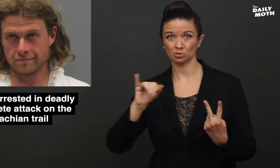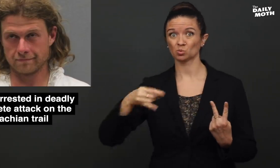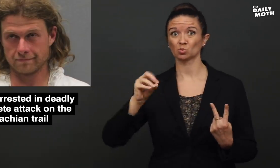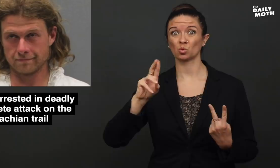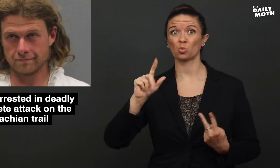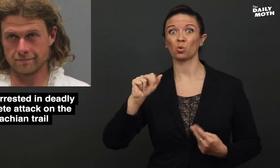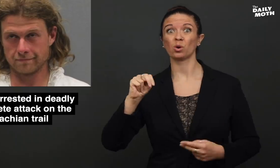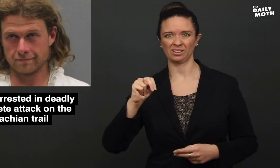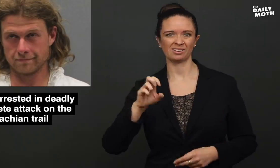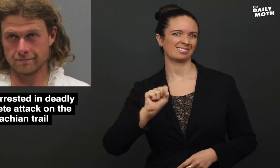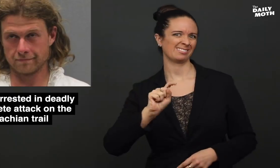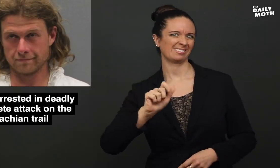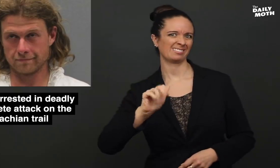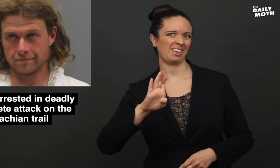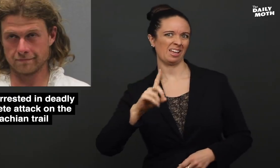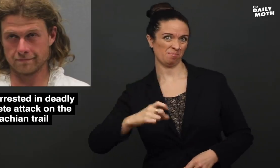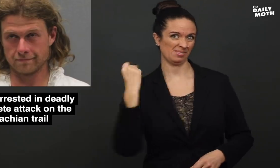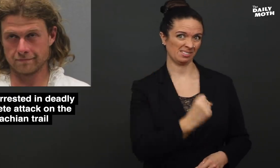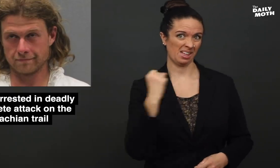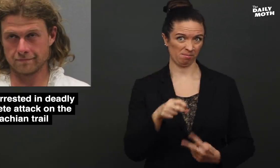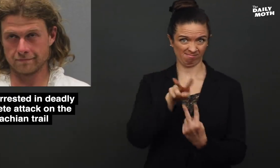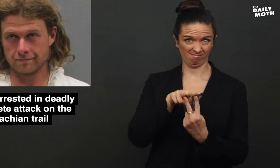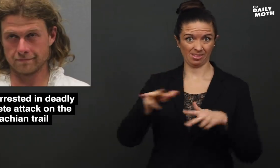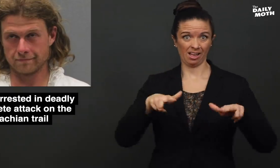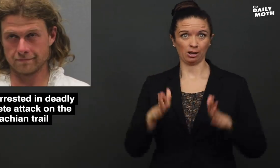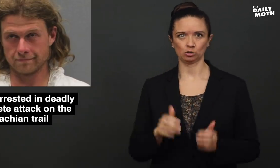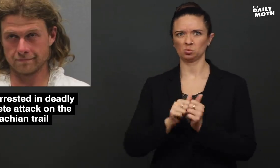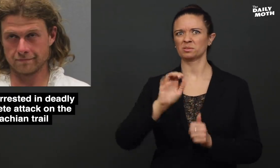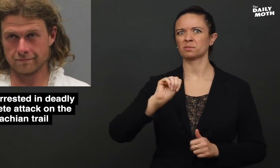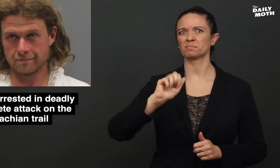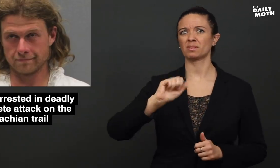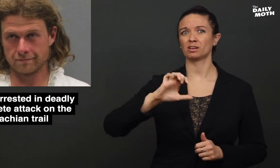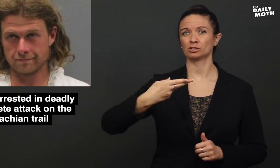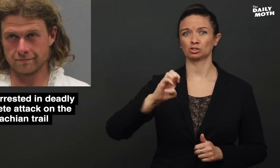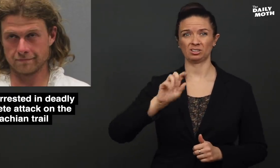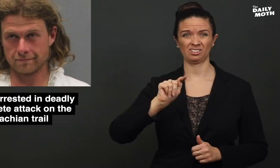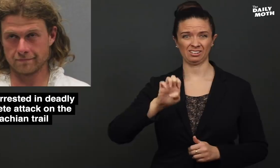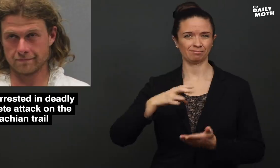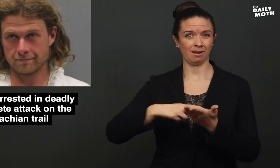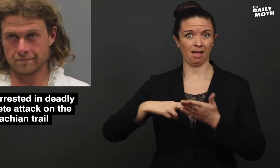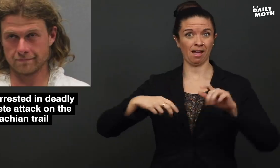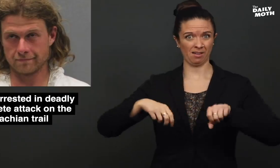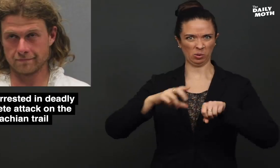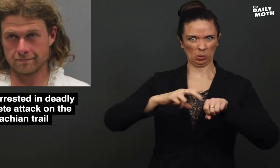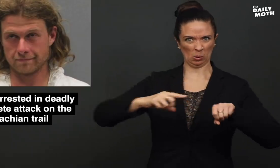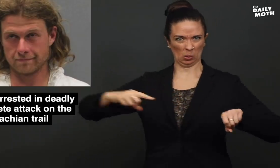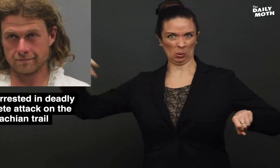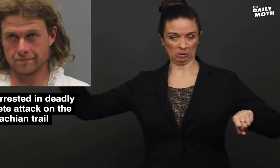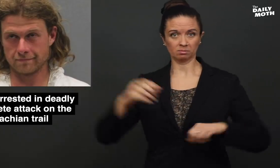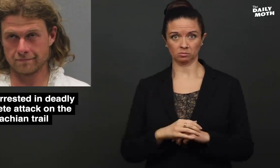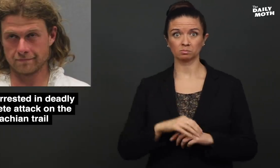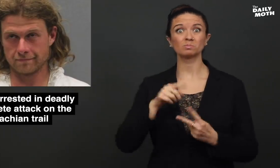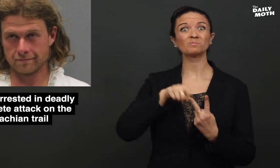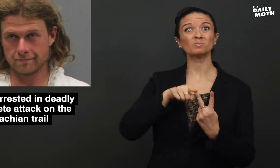Jordan stabbed the hikers with a machete,